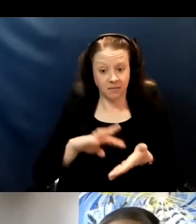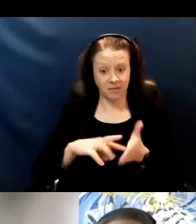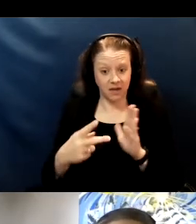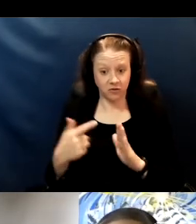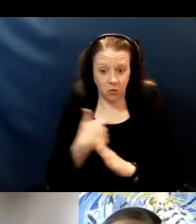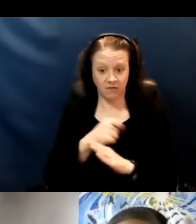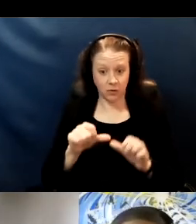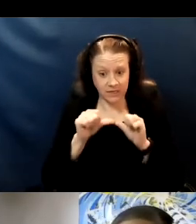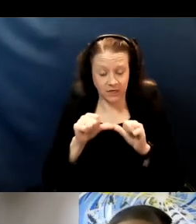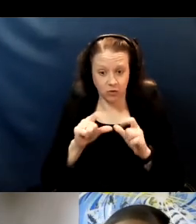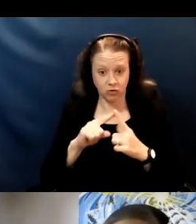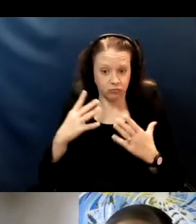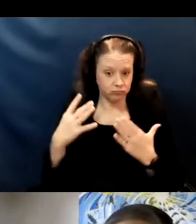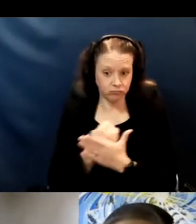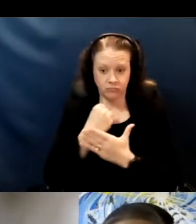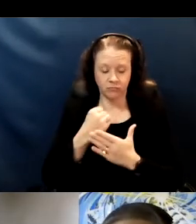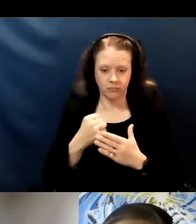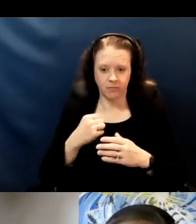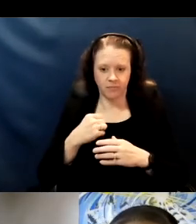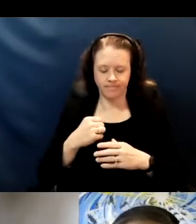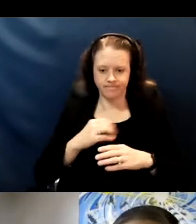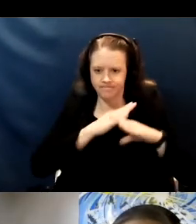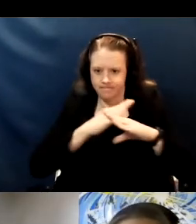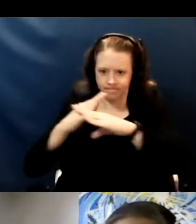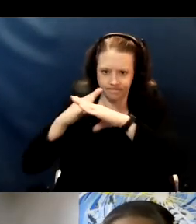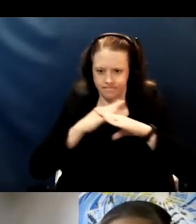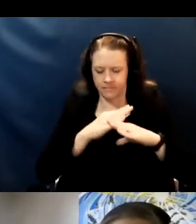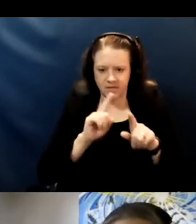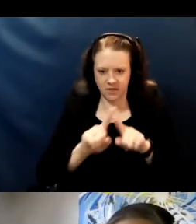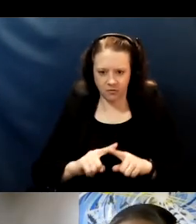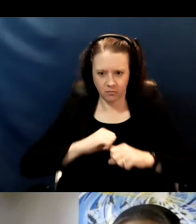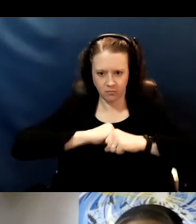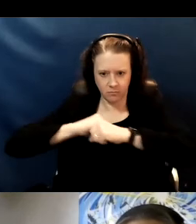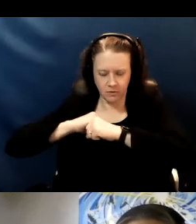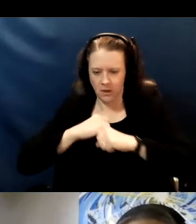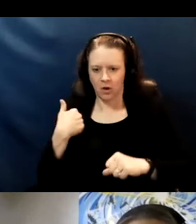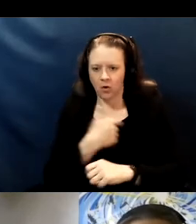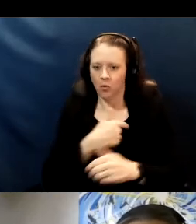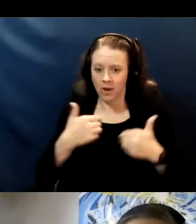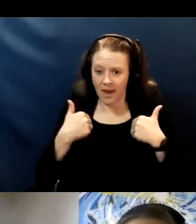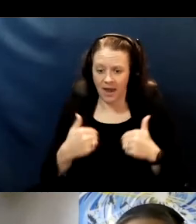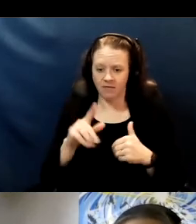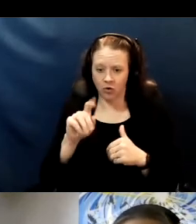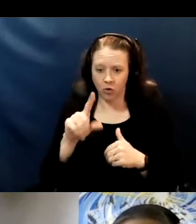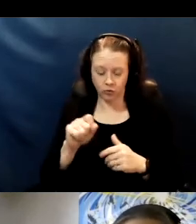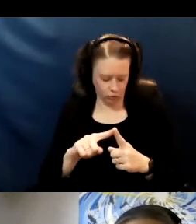to maximize all of our layers of protection that we have tools for fighting this virus including the variants